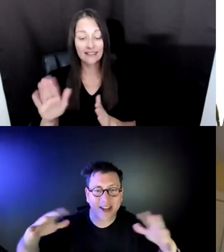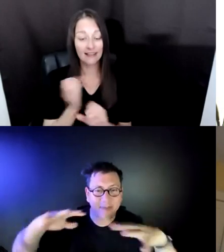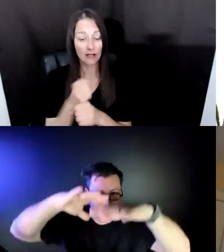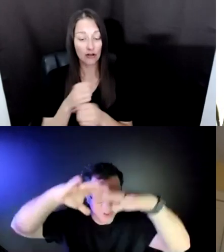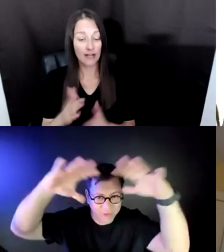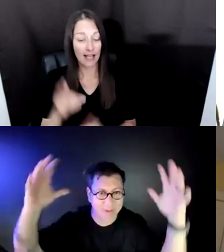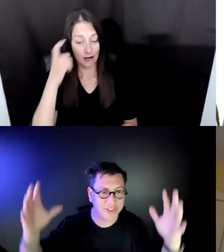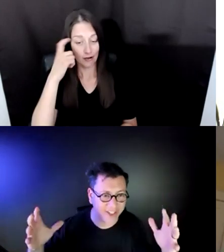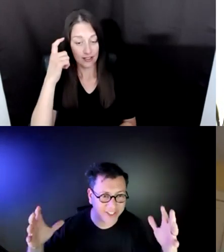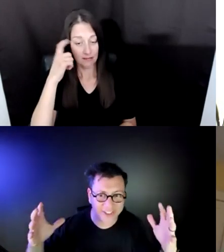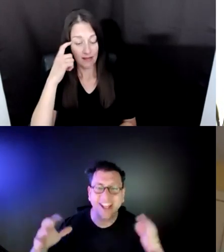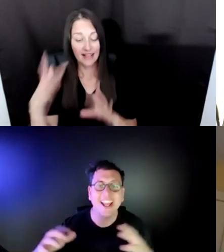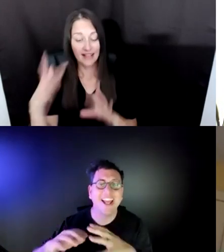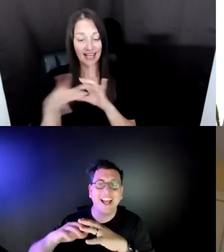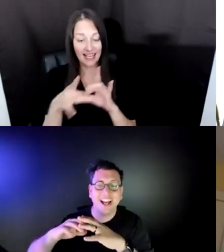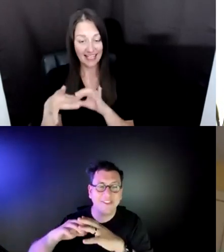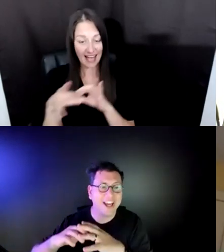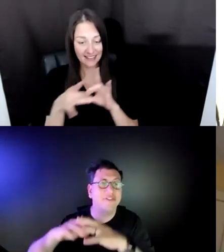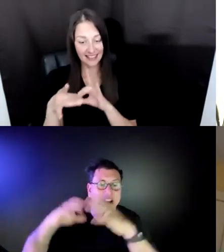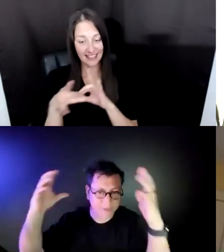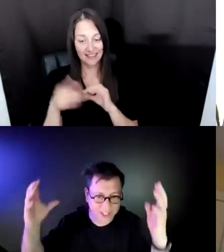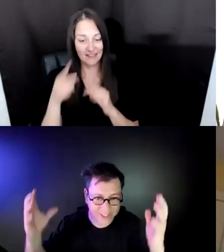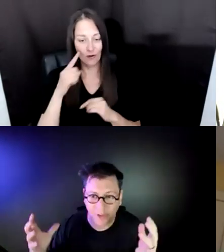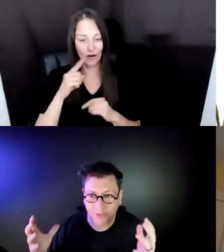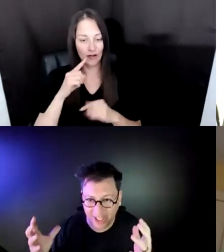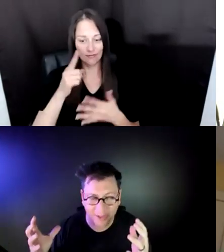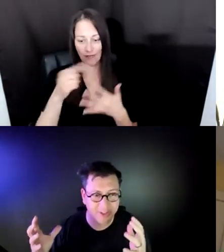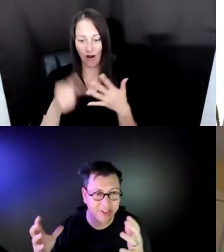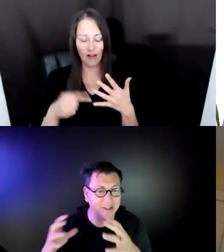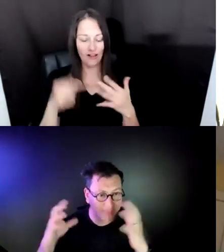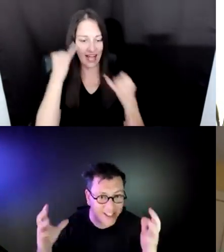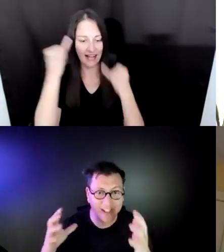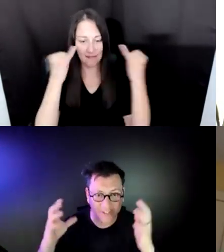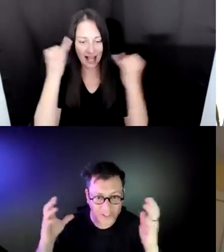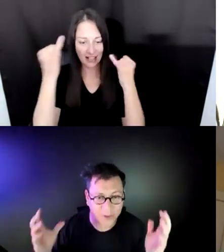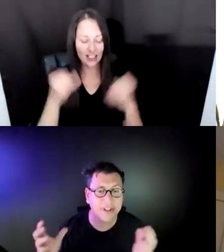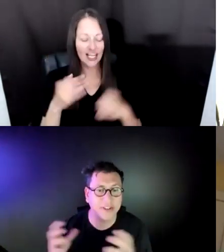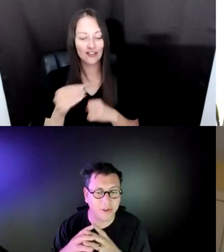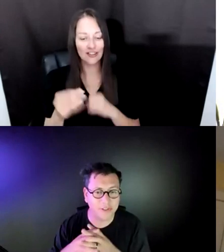EDGE OF IMAGINATION AND WHEN WE FIND THE EDGE OF TECHNOLOGY AND MEANING AND DISCOURSE AND CONTEXT